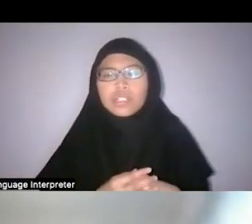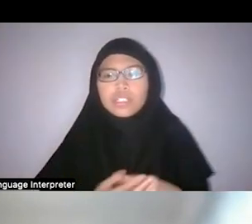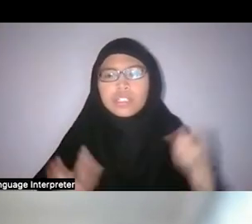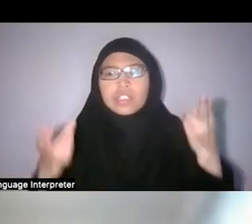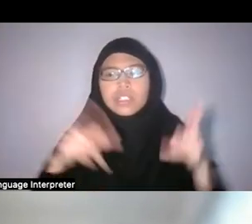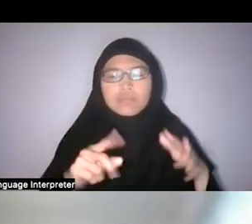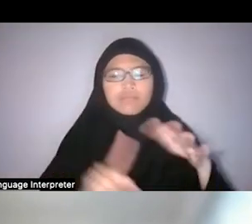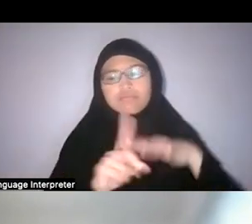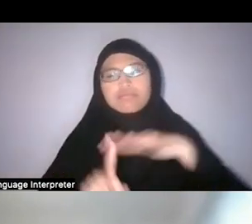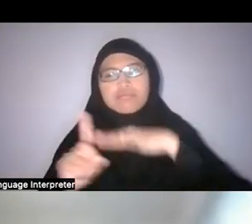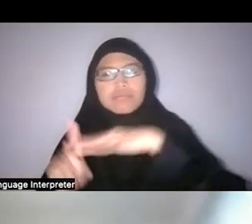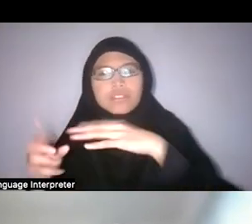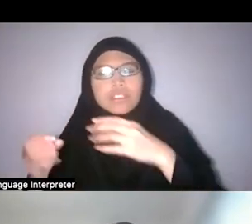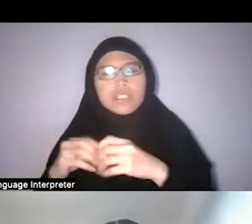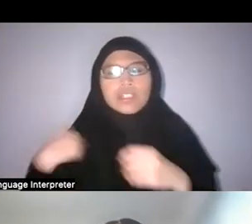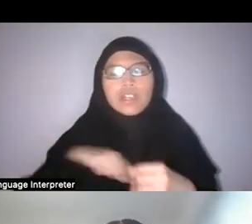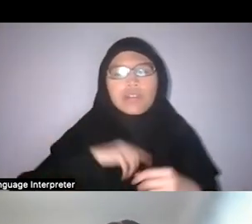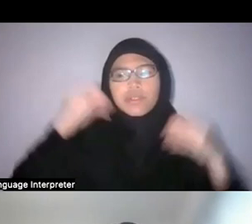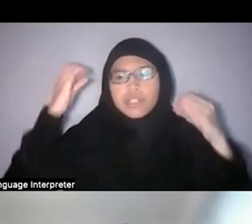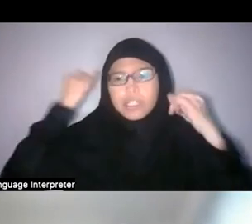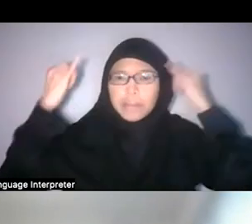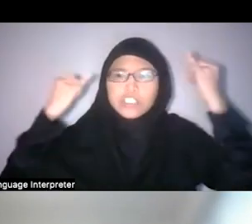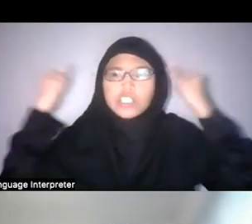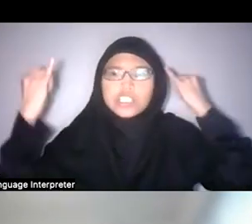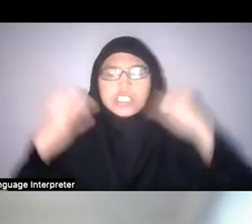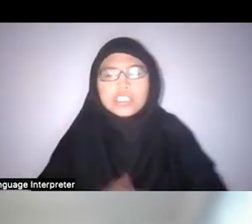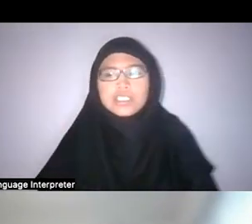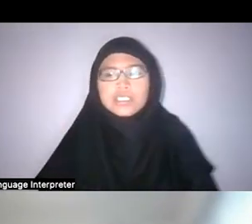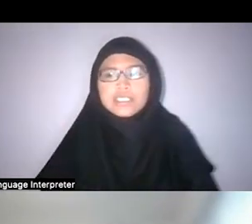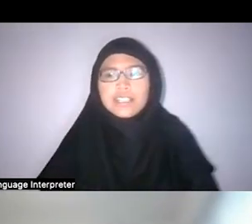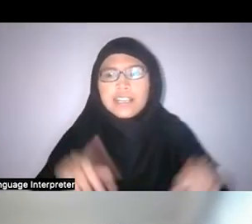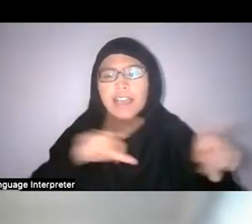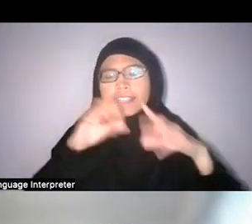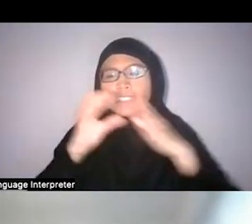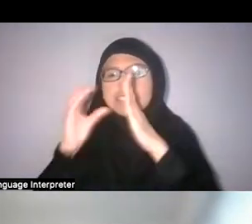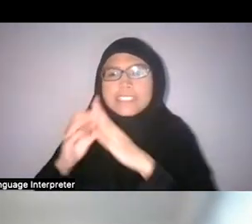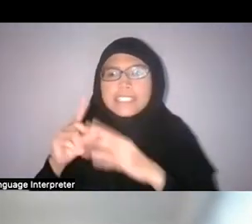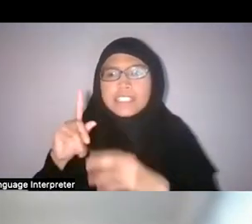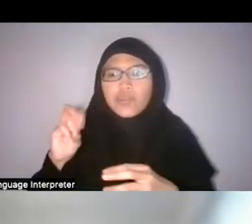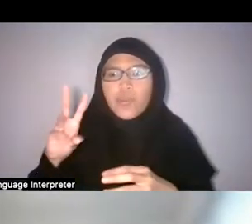as city-dwelling Singaporeans in a garden city. Because...